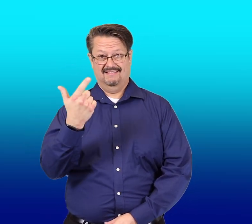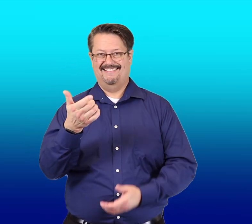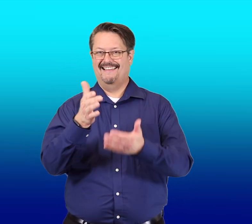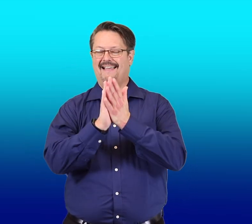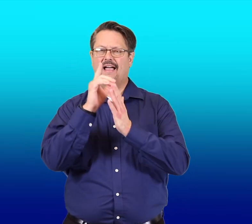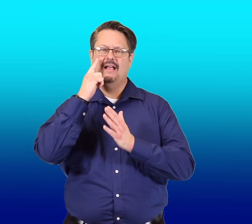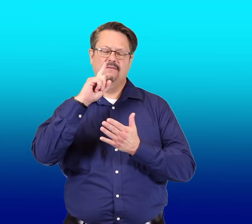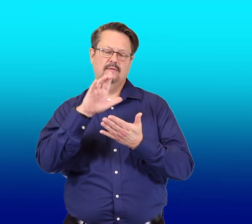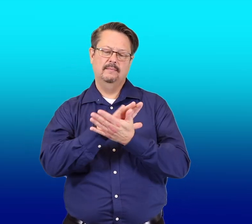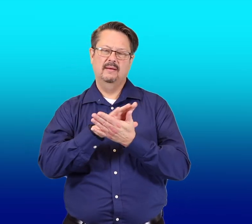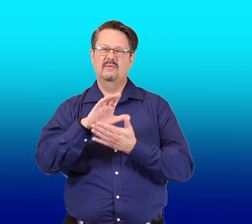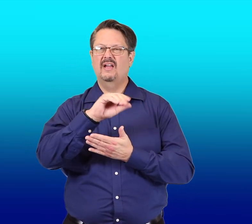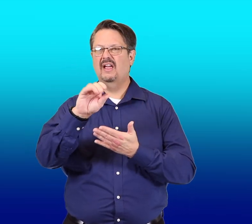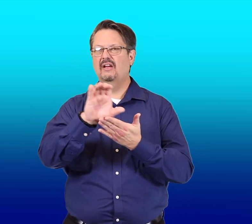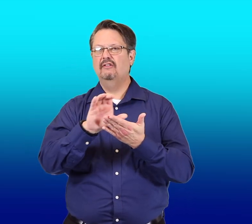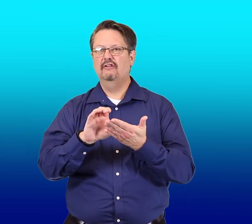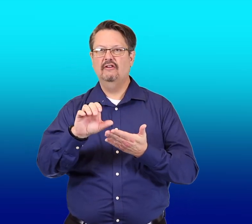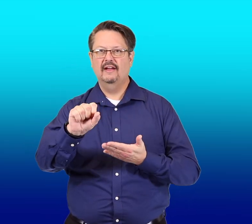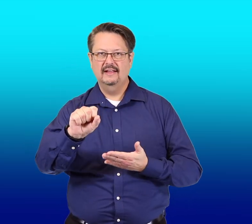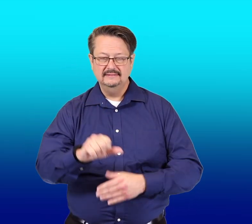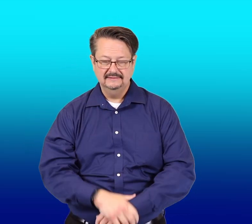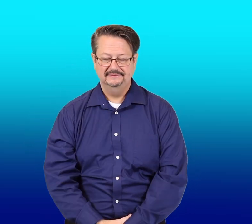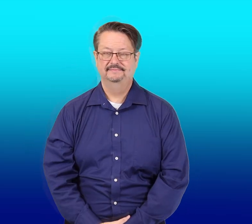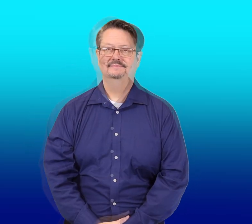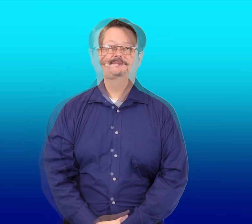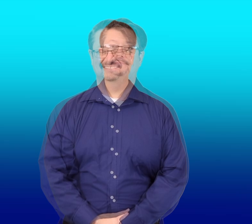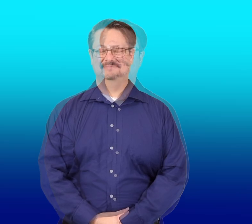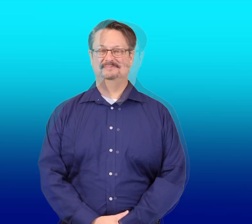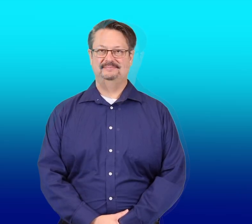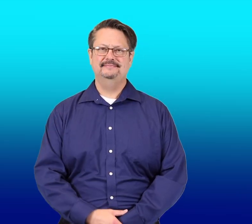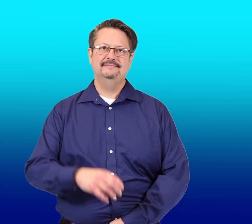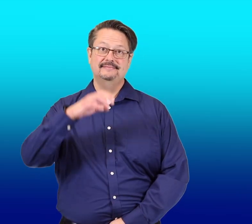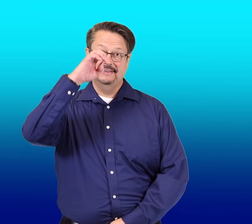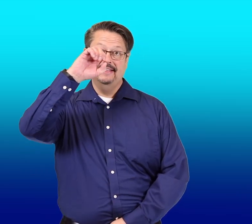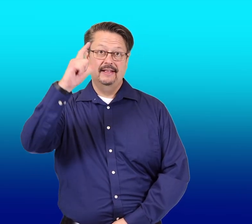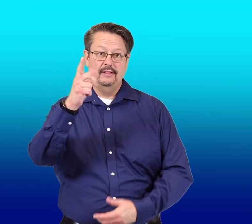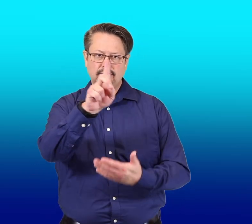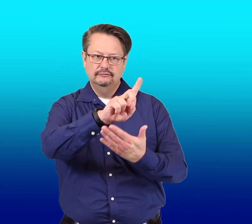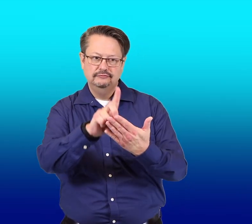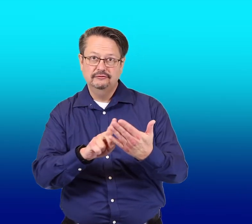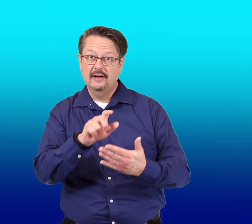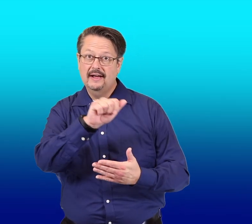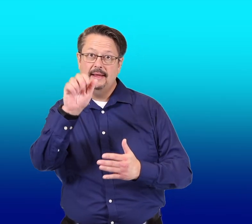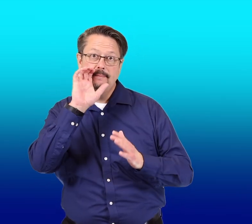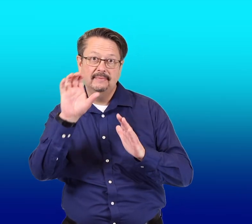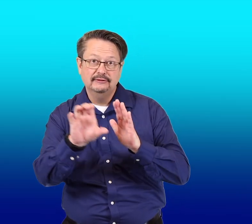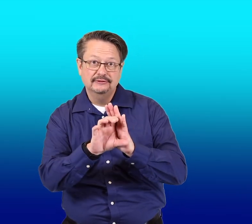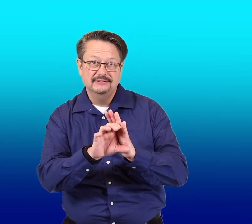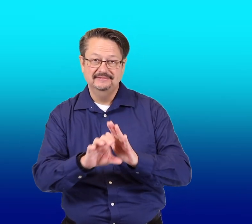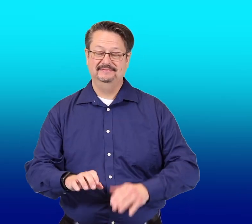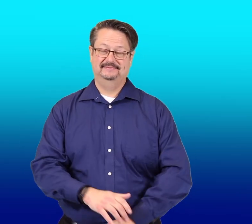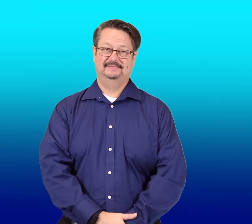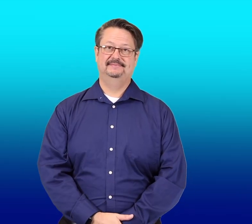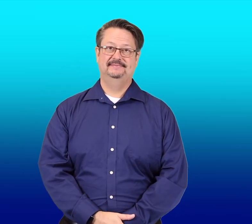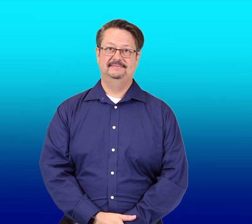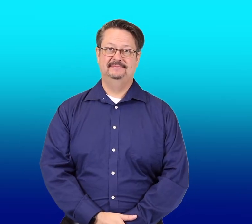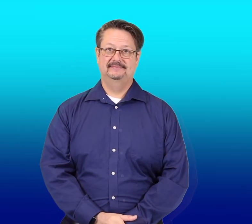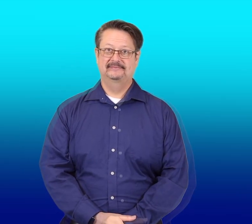He'll ask for paper and crayons. He'll draw a picture.